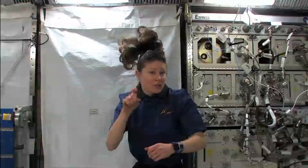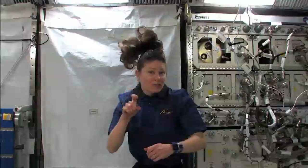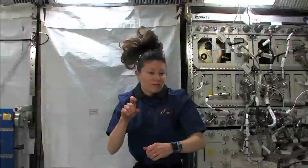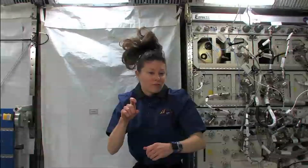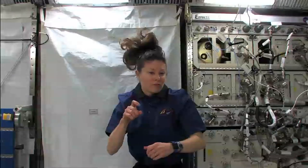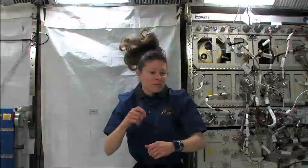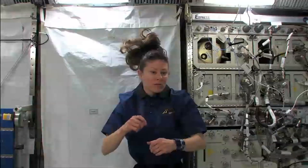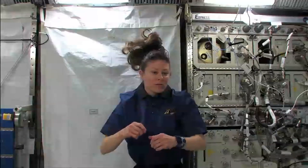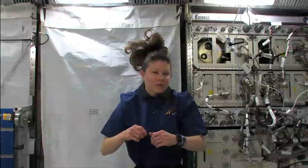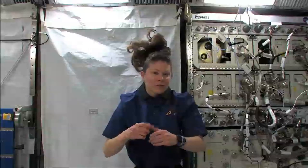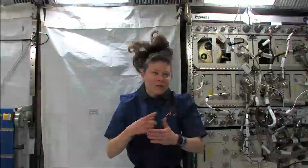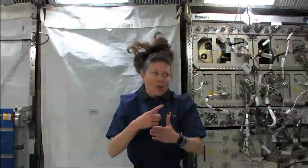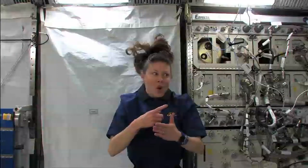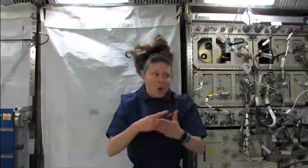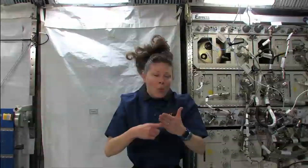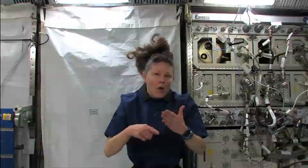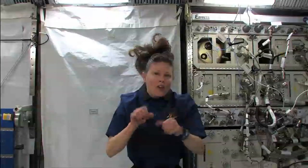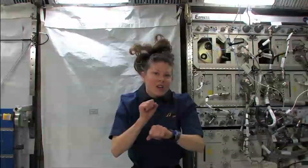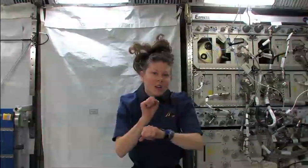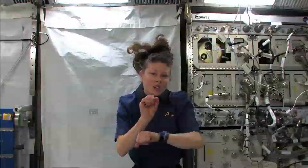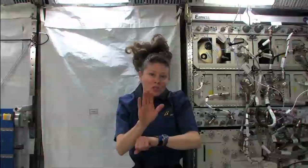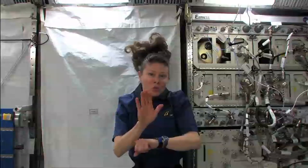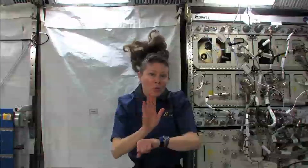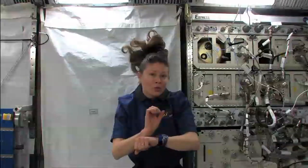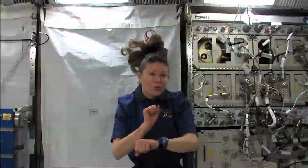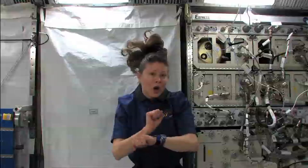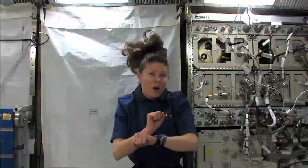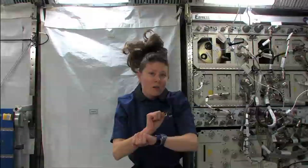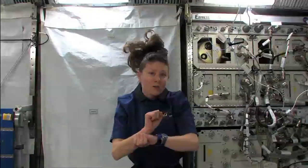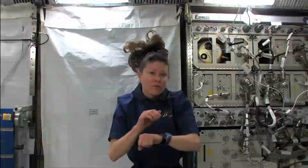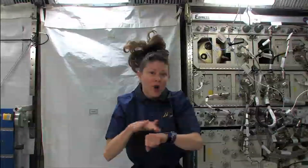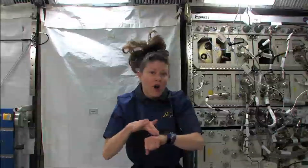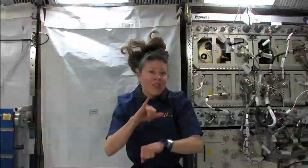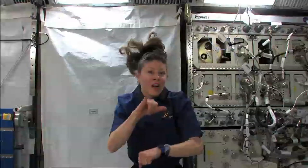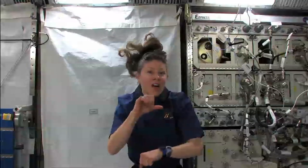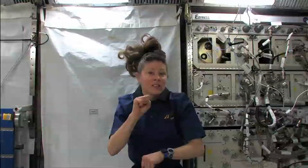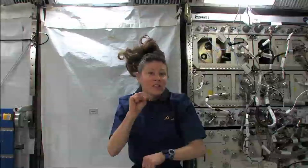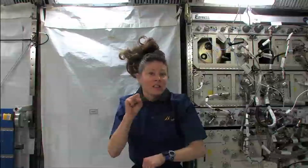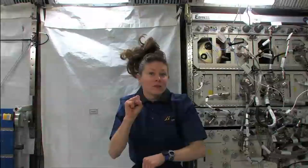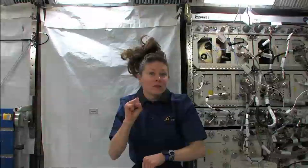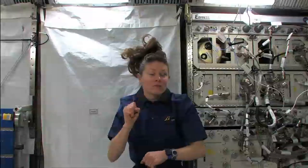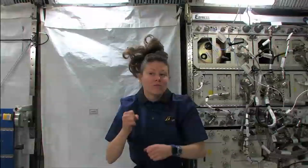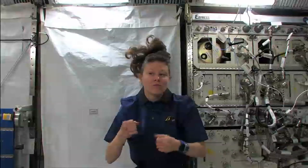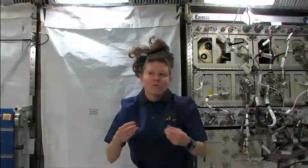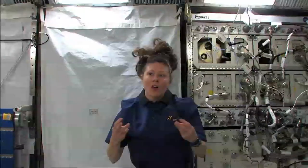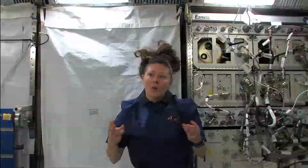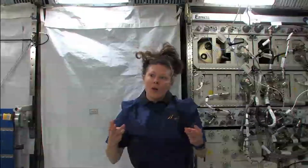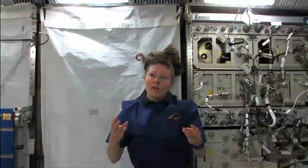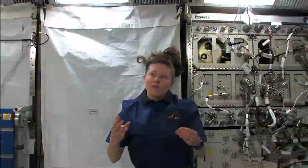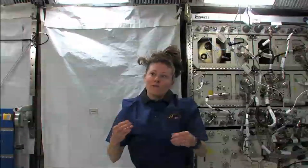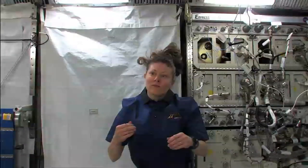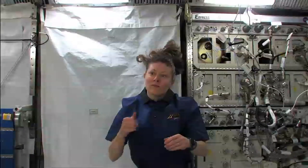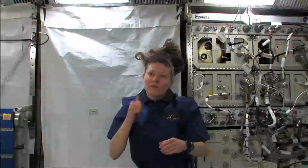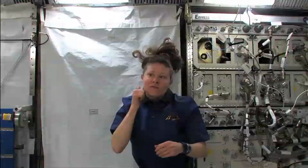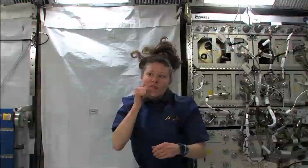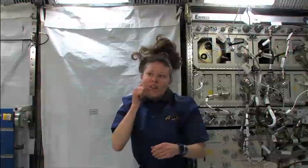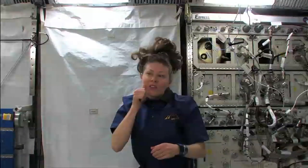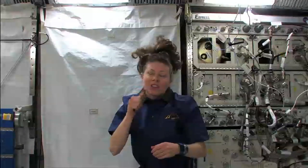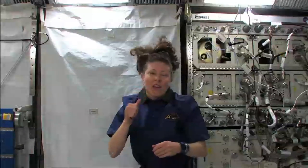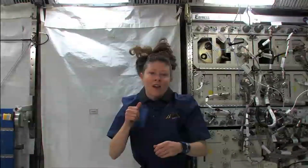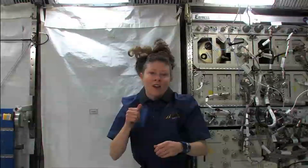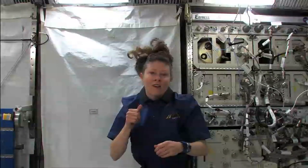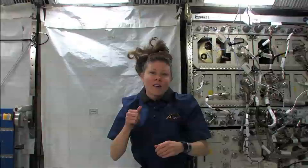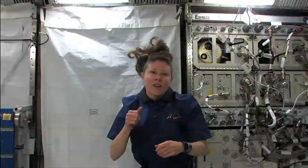Question 1: What is your job on the ISS?